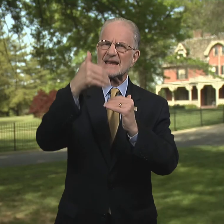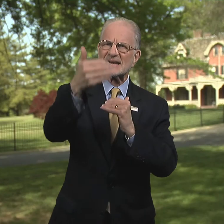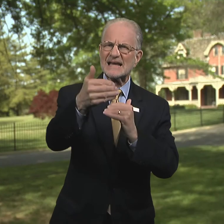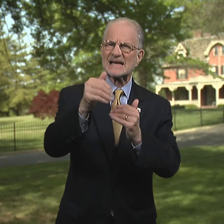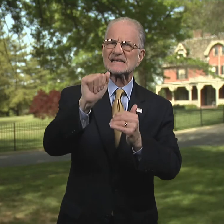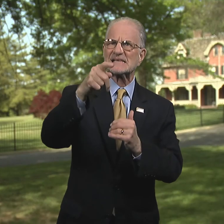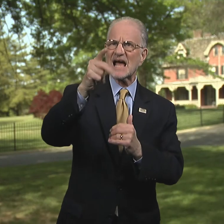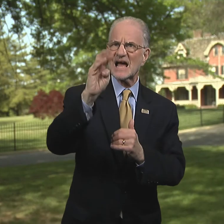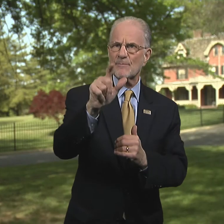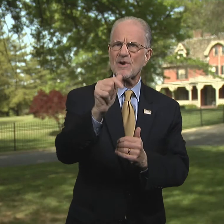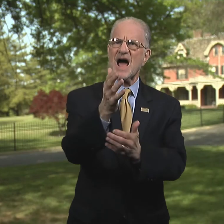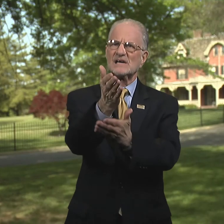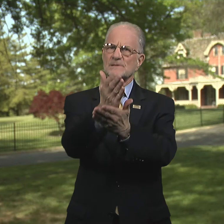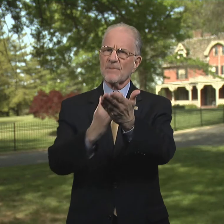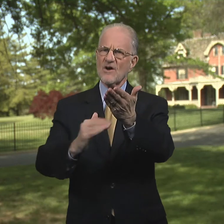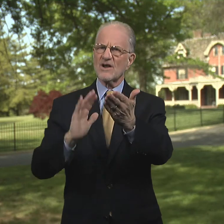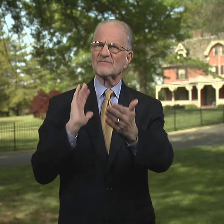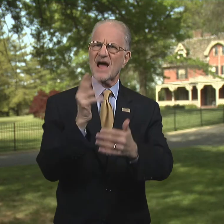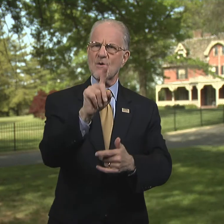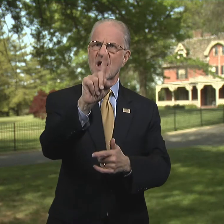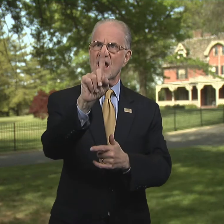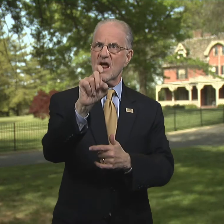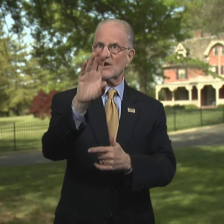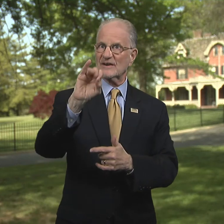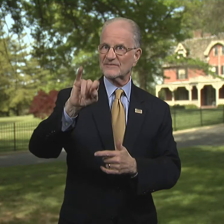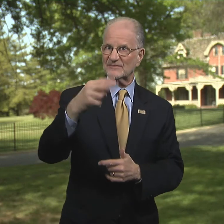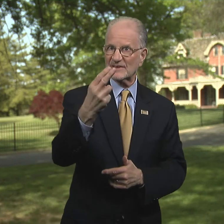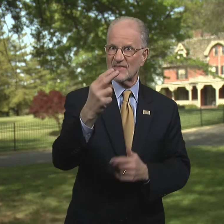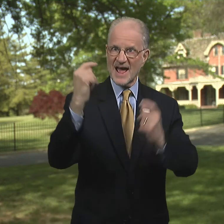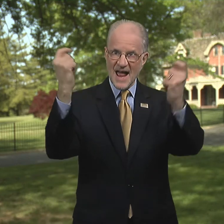Next April, as part of our 150th anniversary,